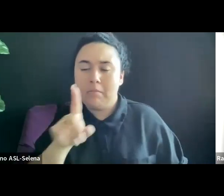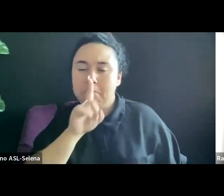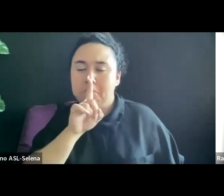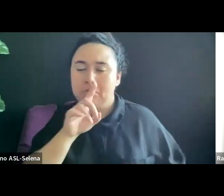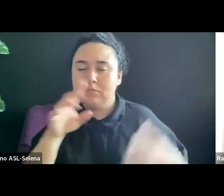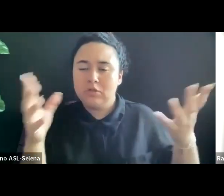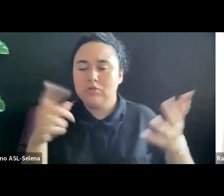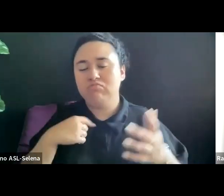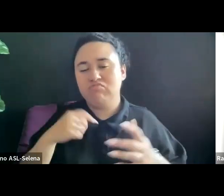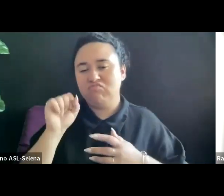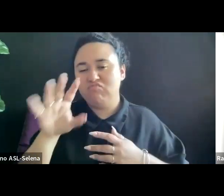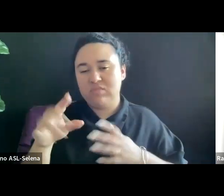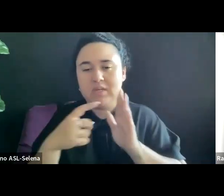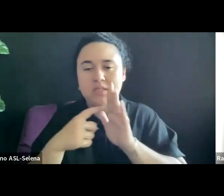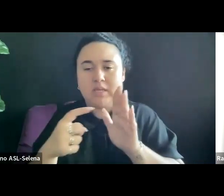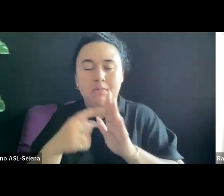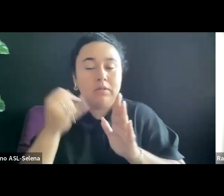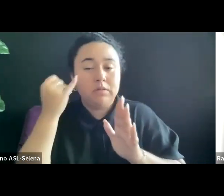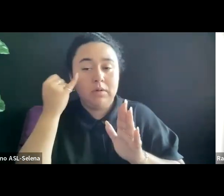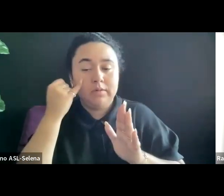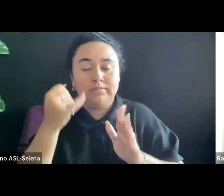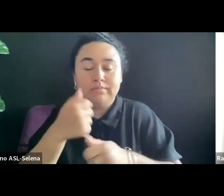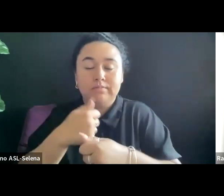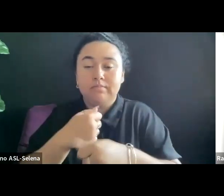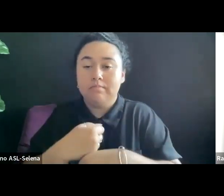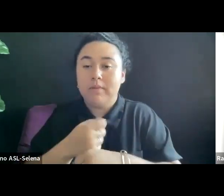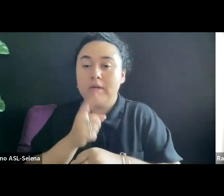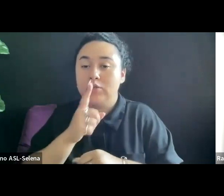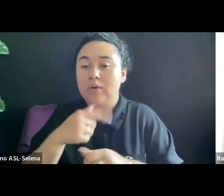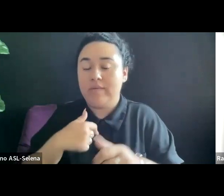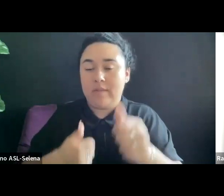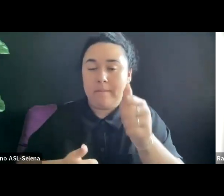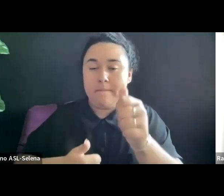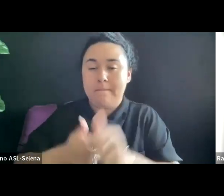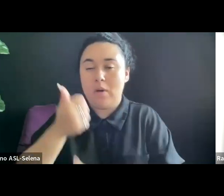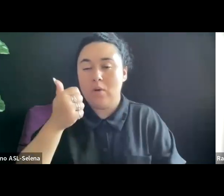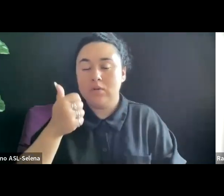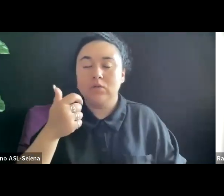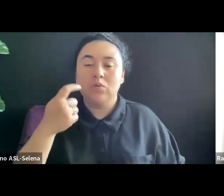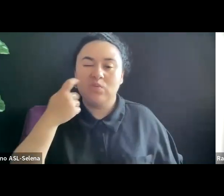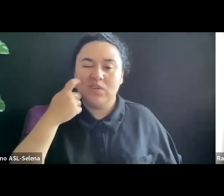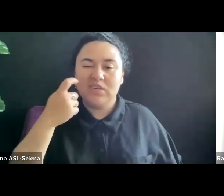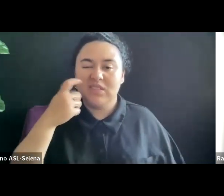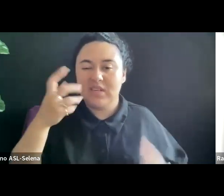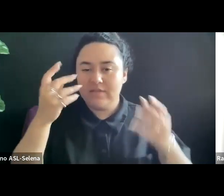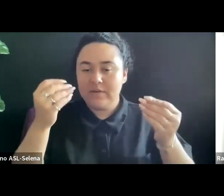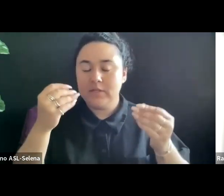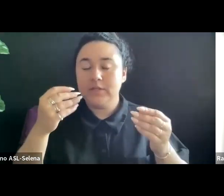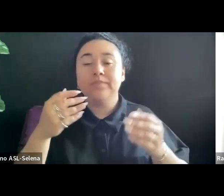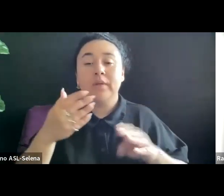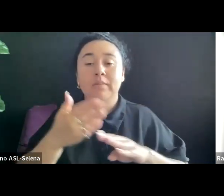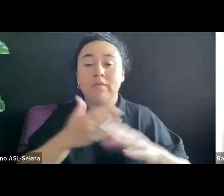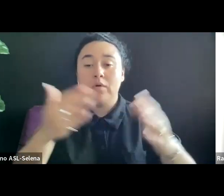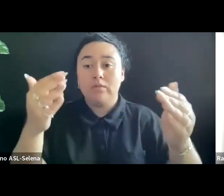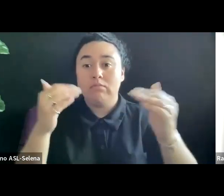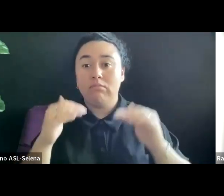AND JUST BEFORE WE MOVE ON TO ONLINE PLATFORMS, IT IS IMPORTANT TO NOTE THAT MANY TELEVISION